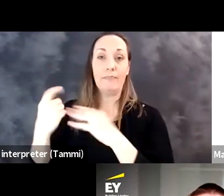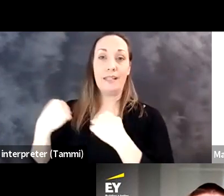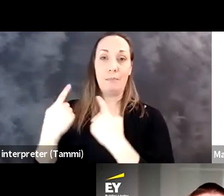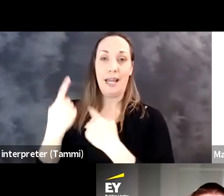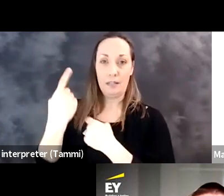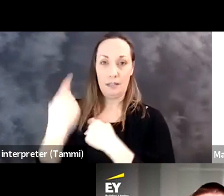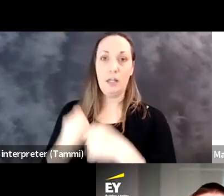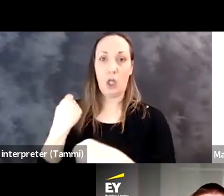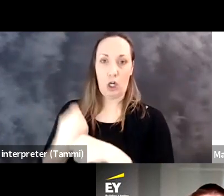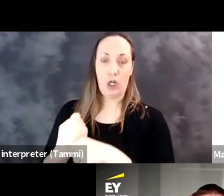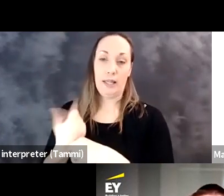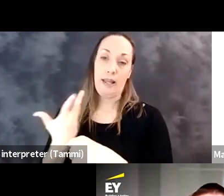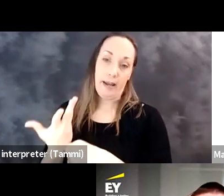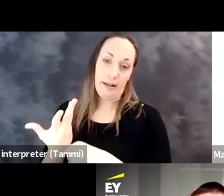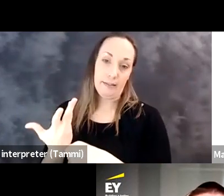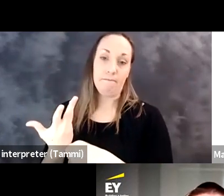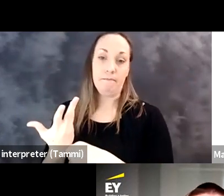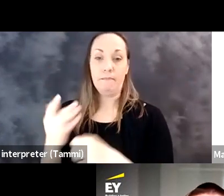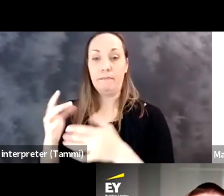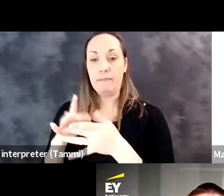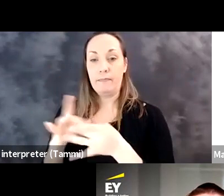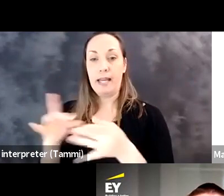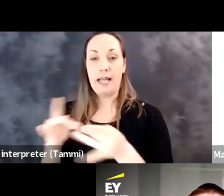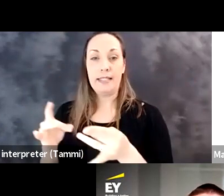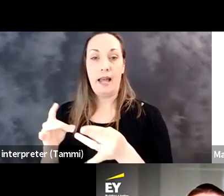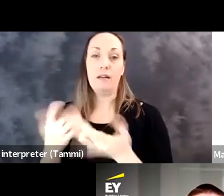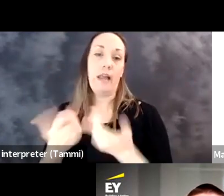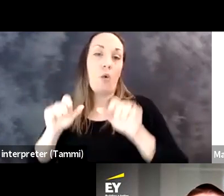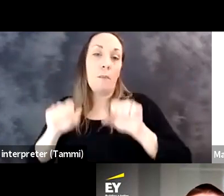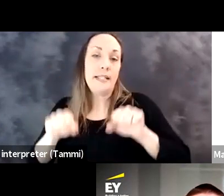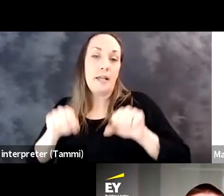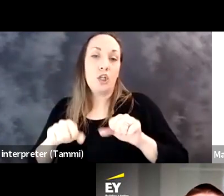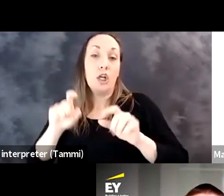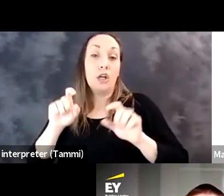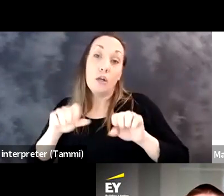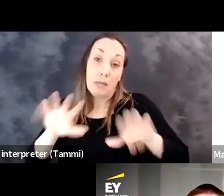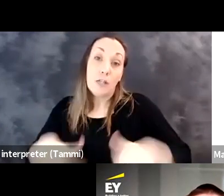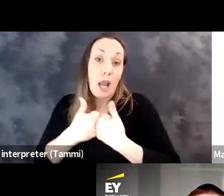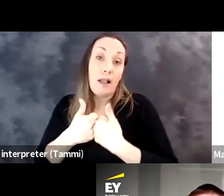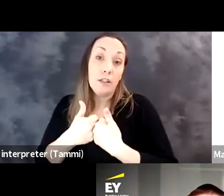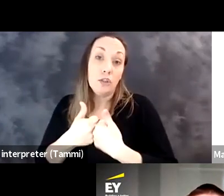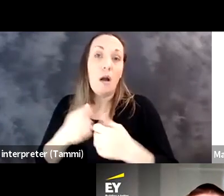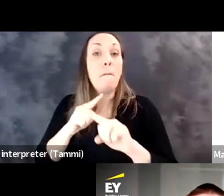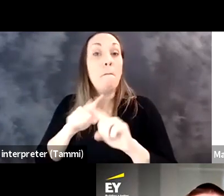We've had many things that came up during this past year that were as I